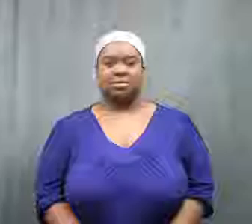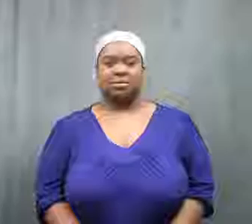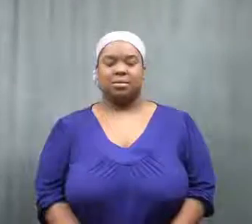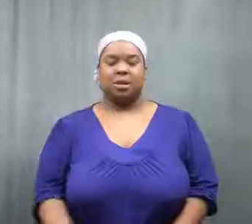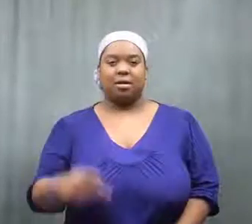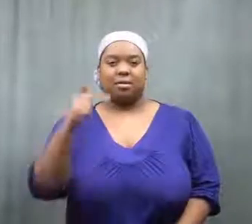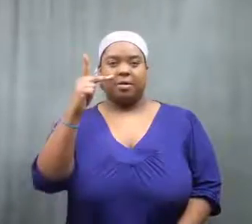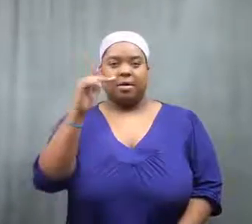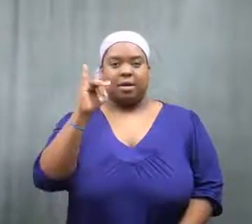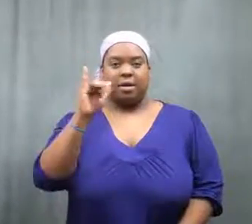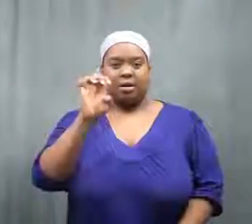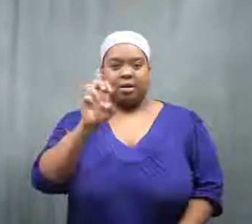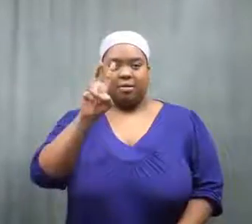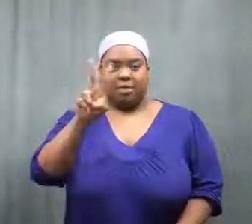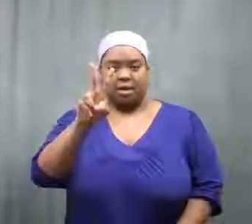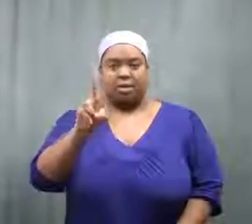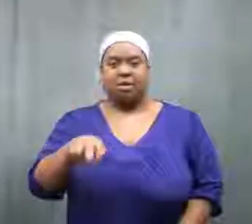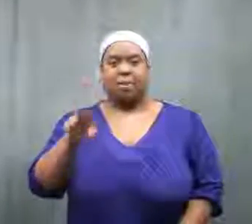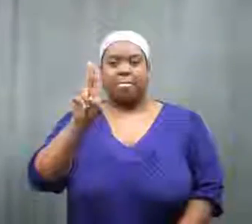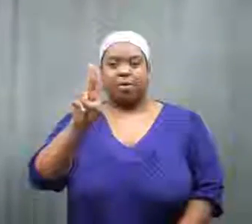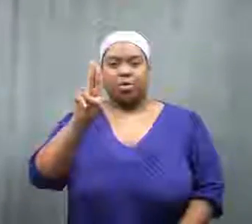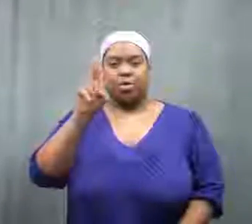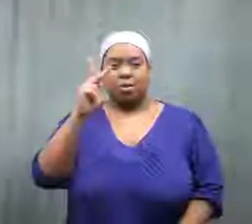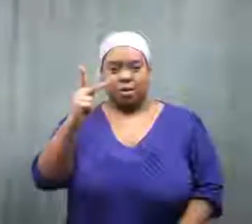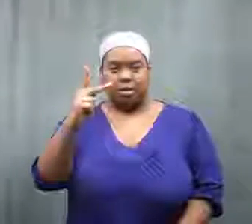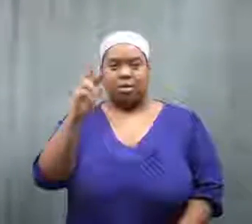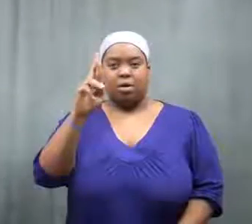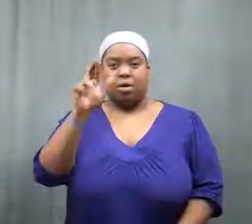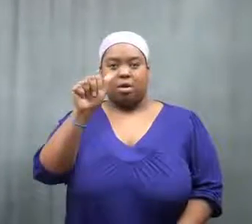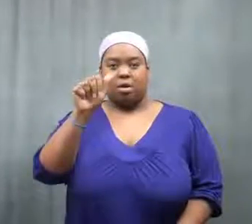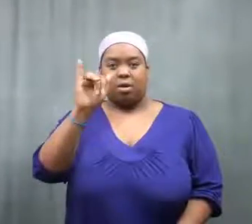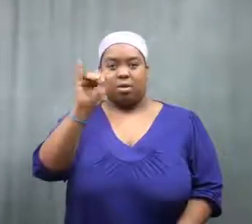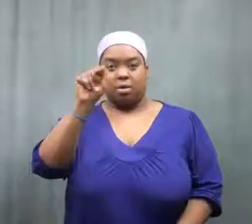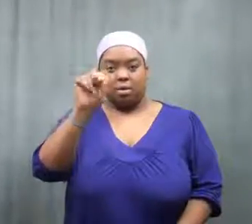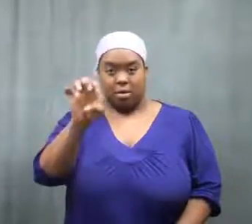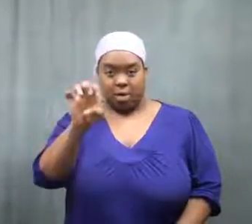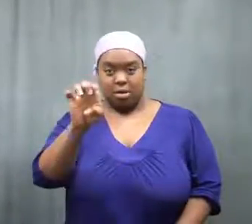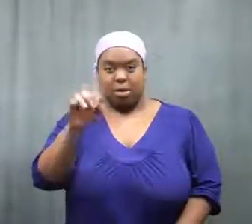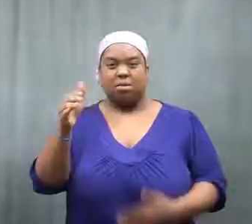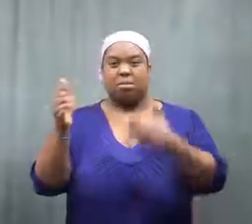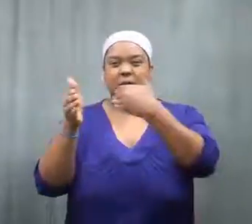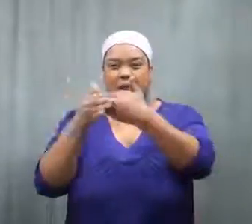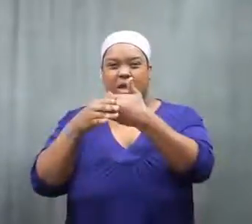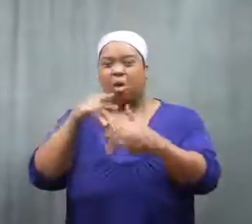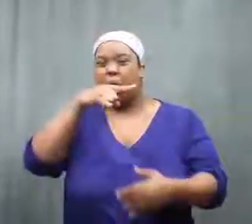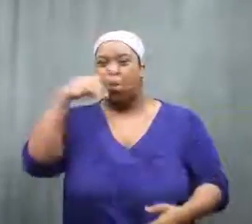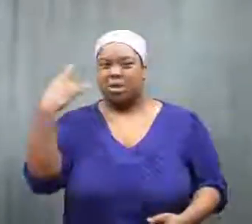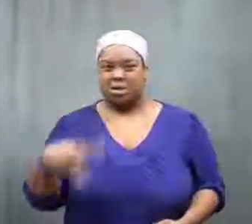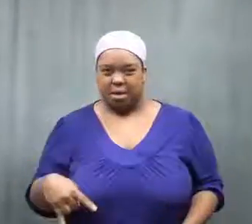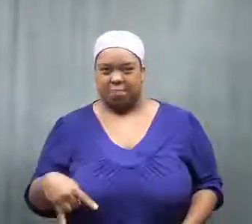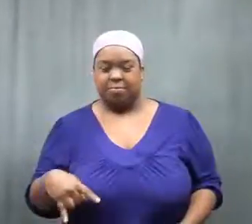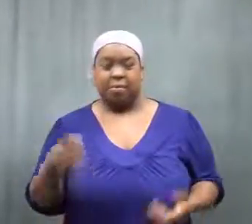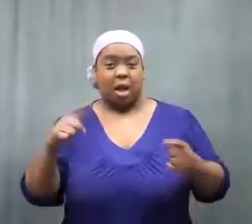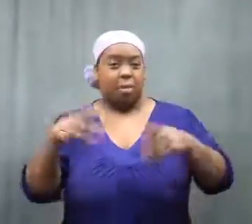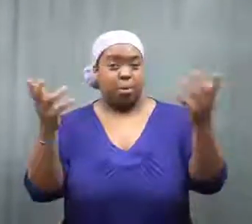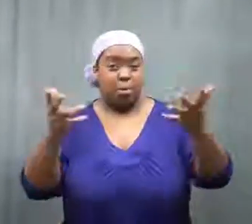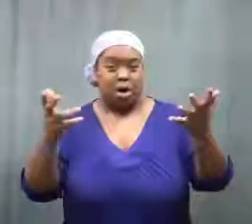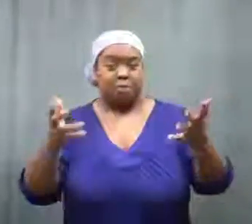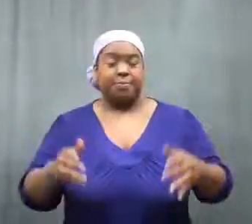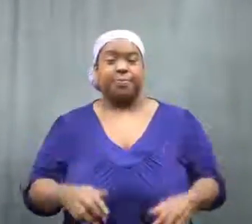This happened in Kiev, Ukraine, near Russia.